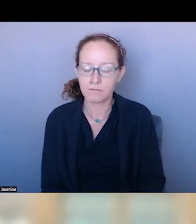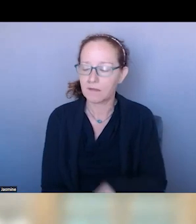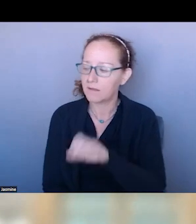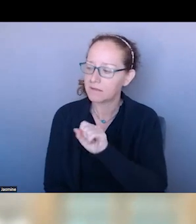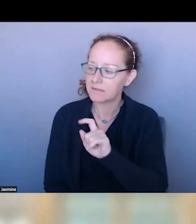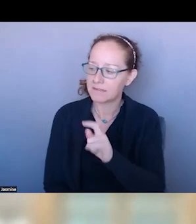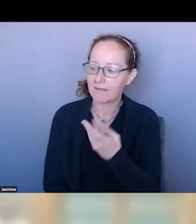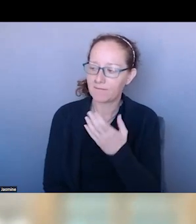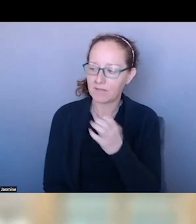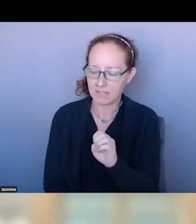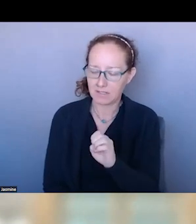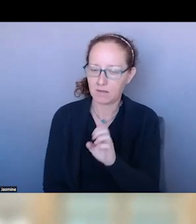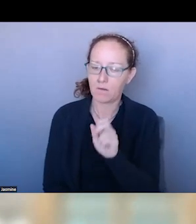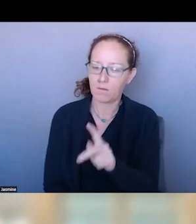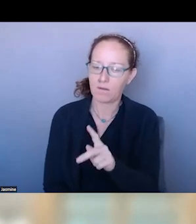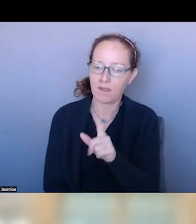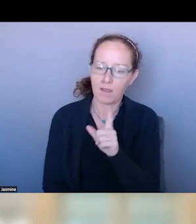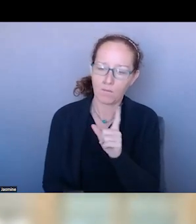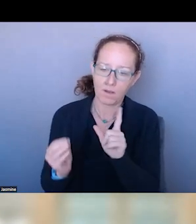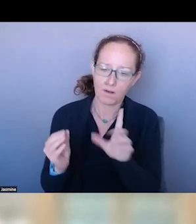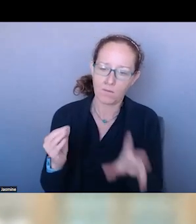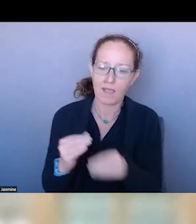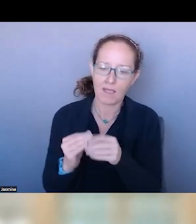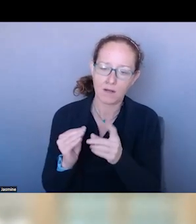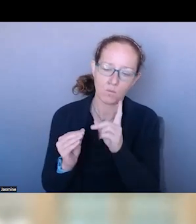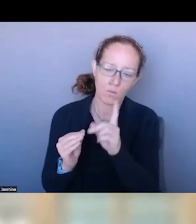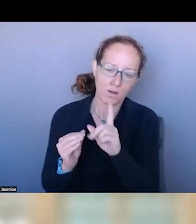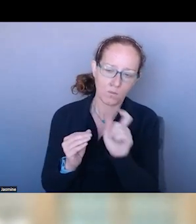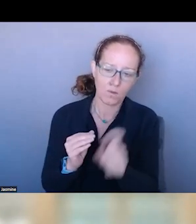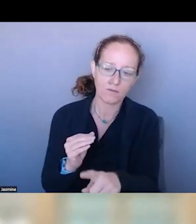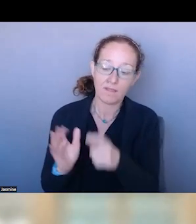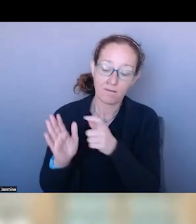THIS ARTICLE WAS FROM FOUR YEARS AGO. DURING